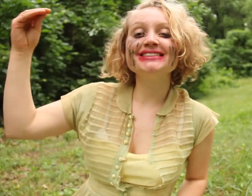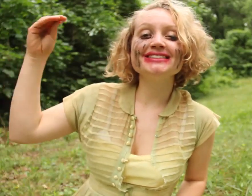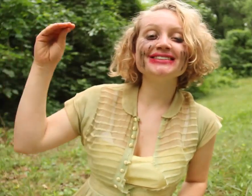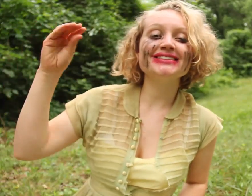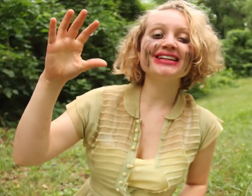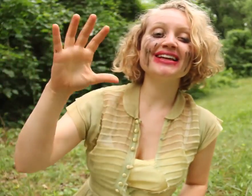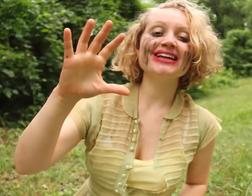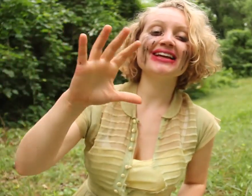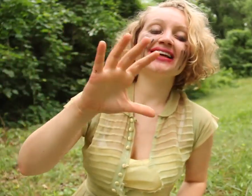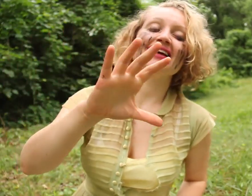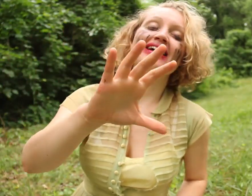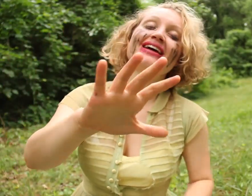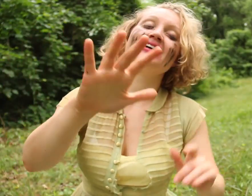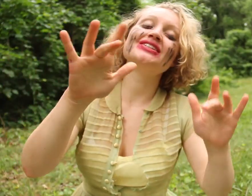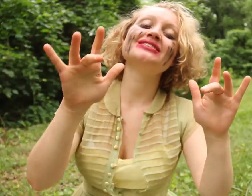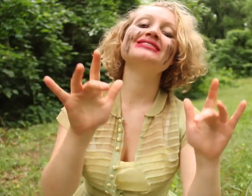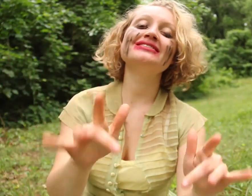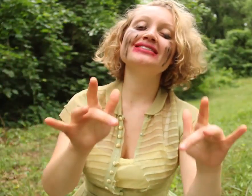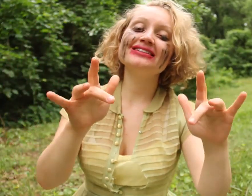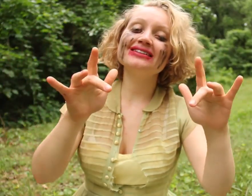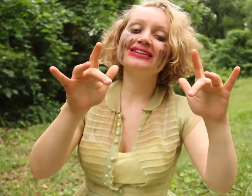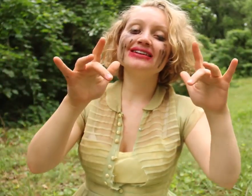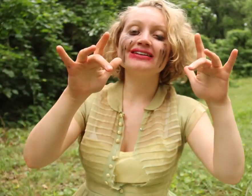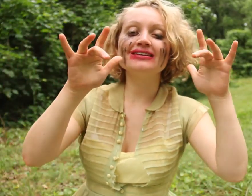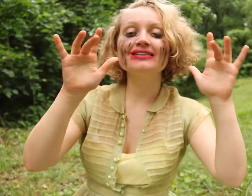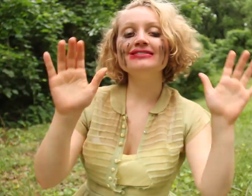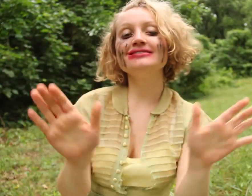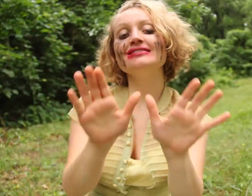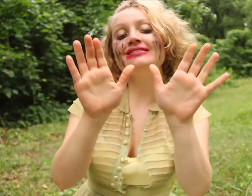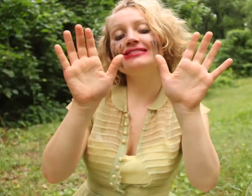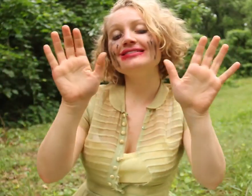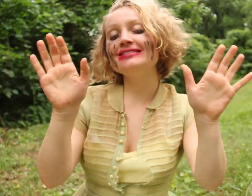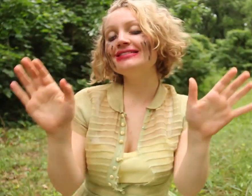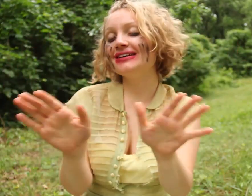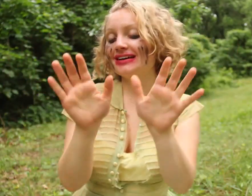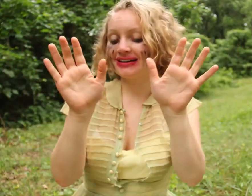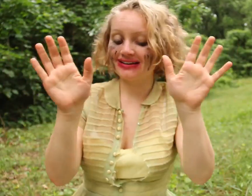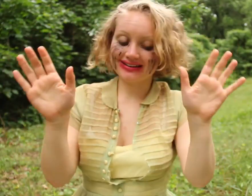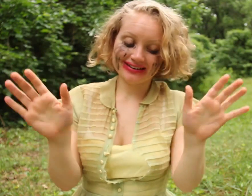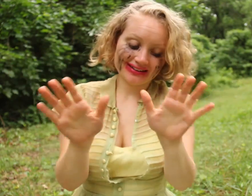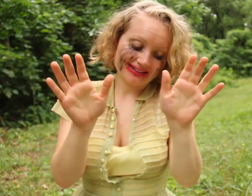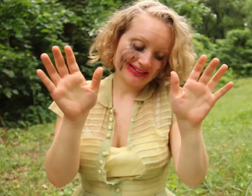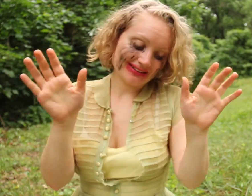We may call it herb-grace o' Sundays.